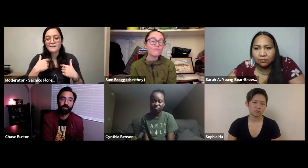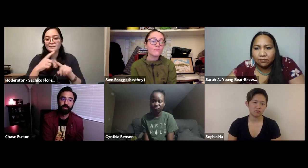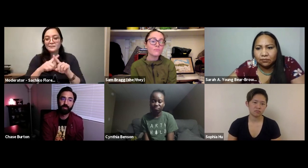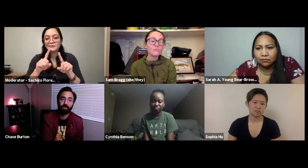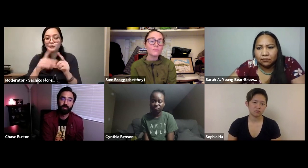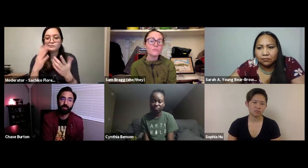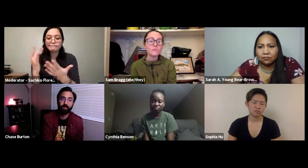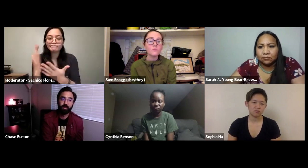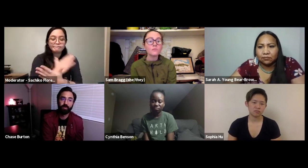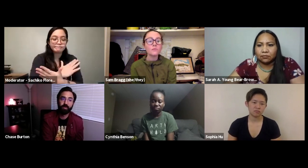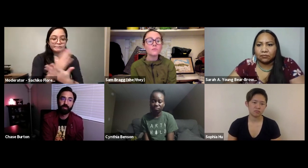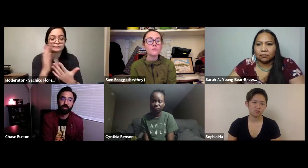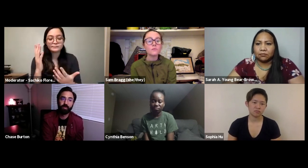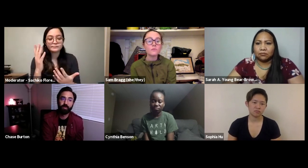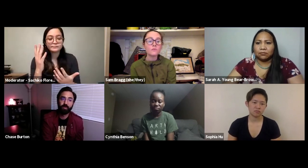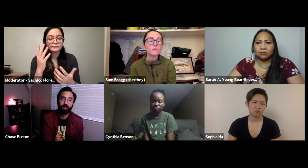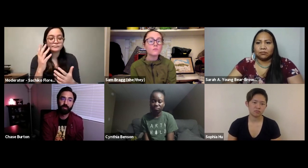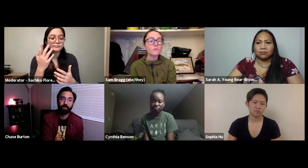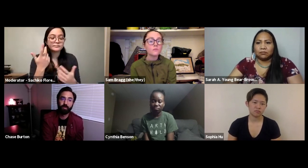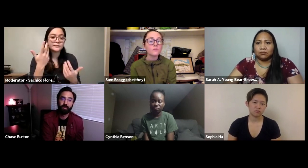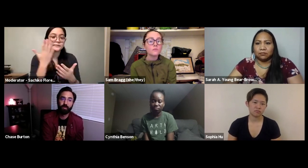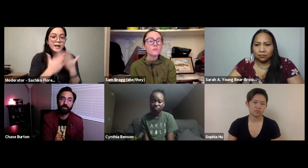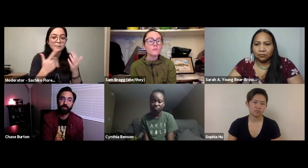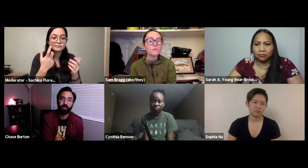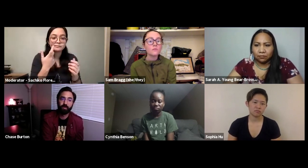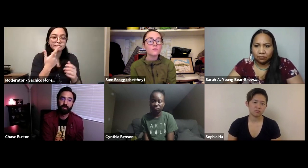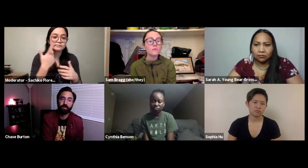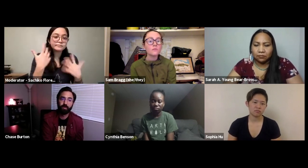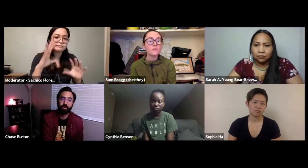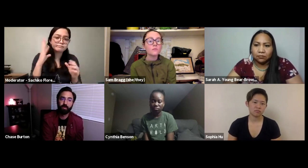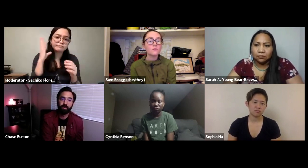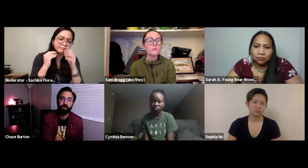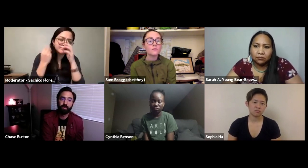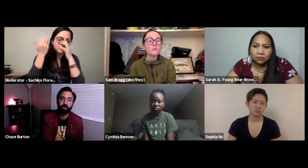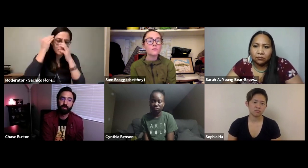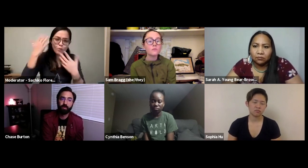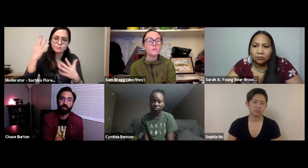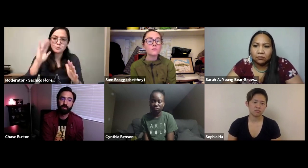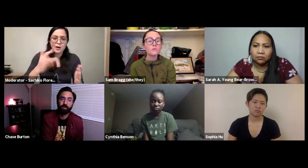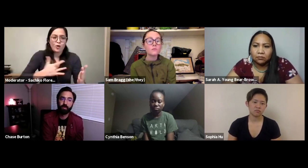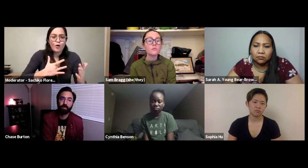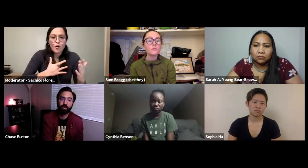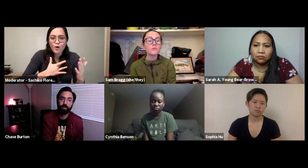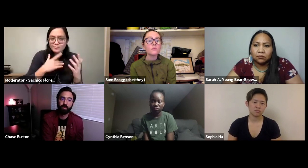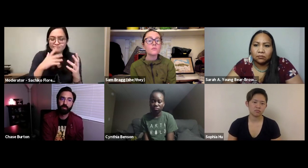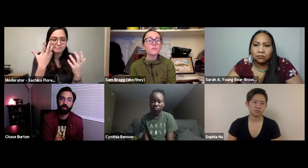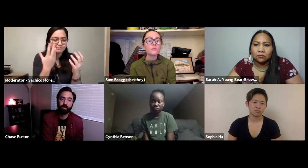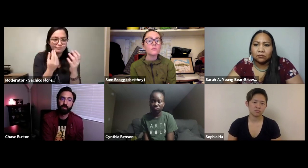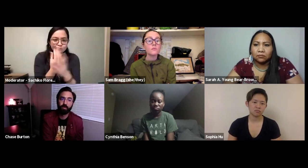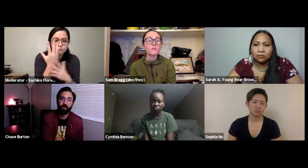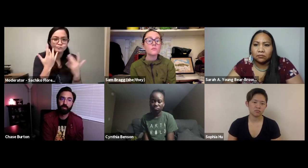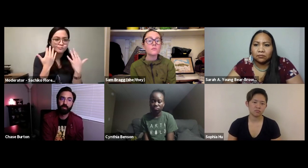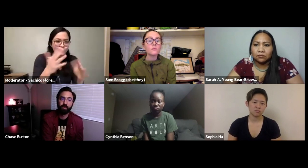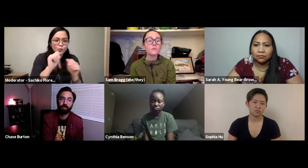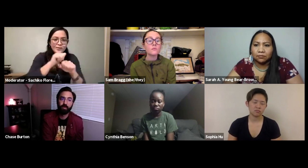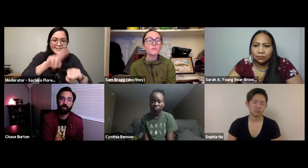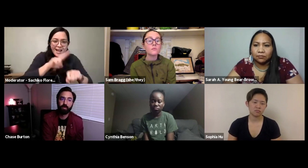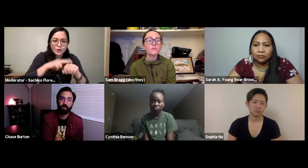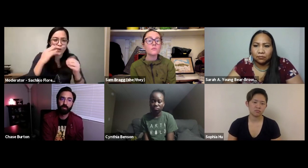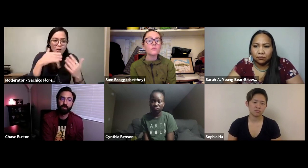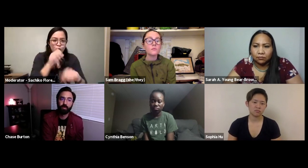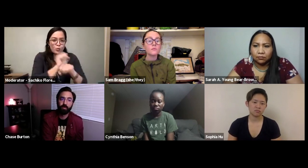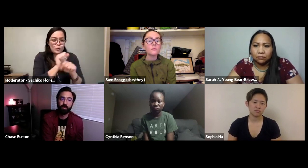Yeah I know that we all have a different range of experiences. I know some people are experienced